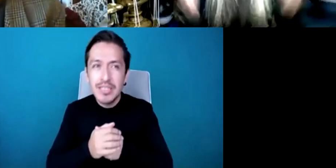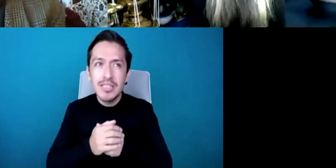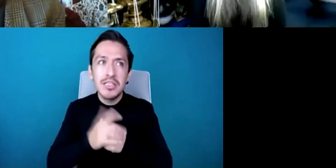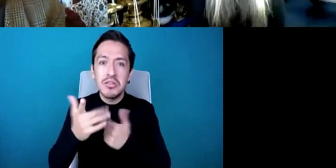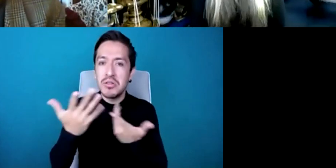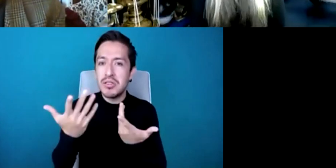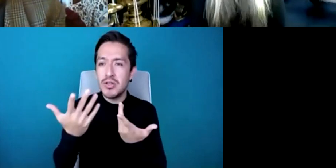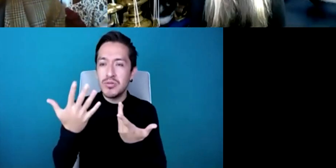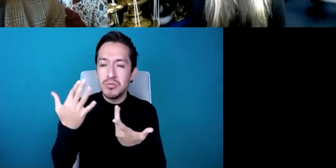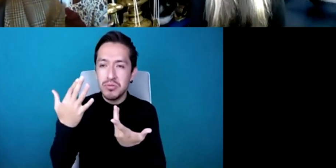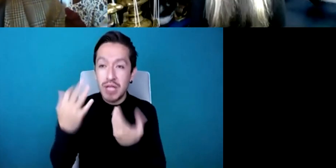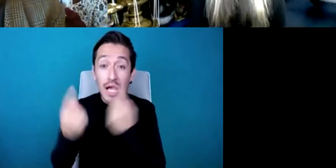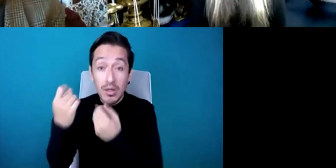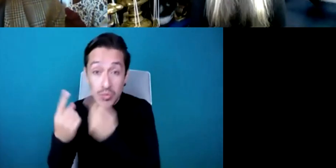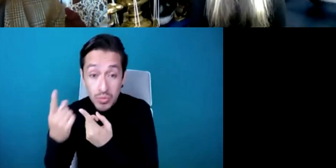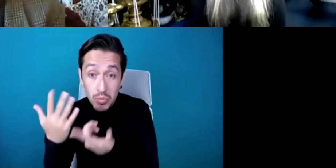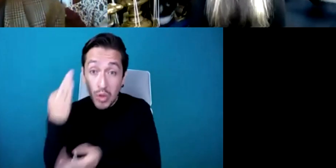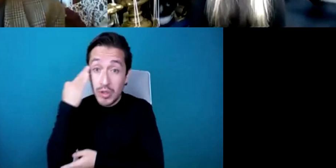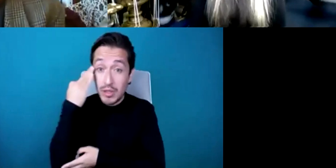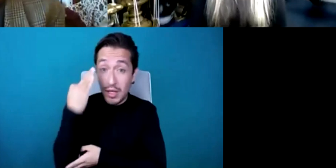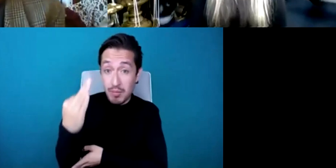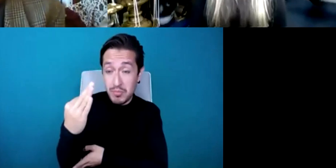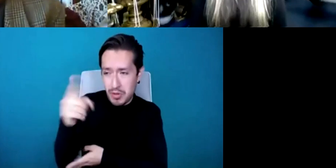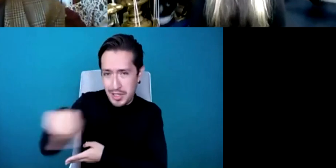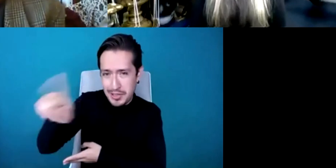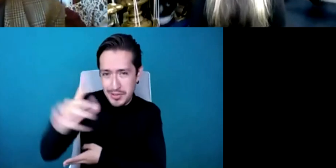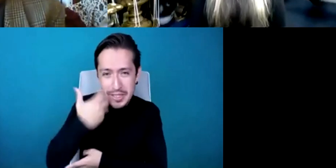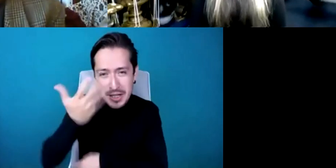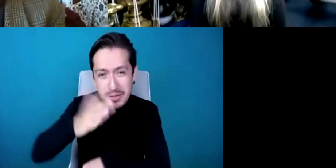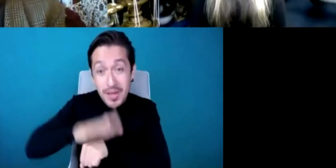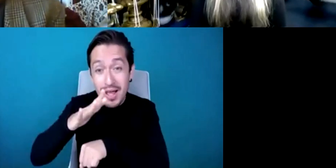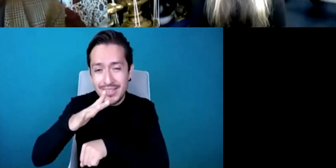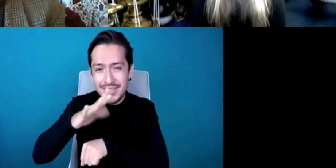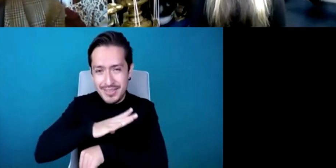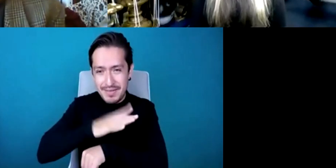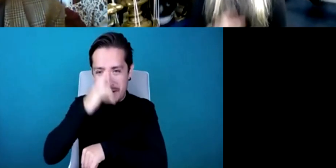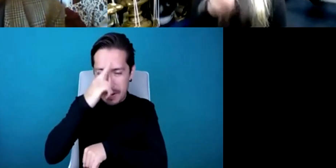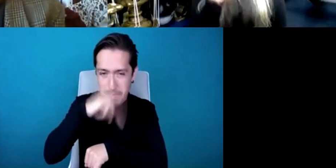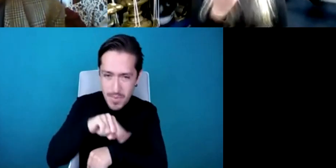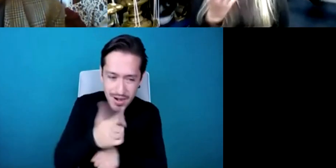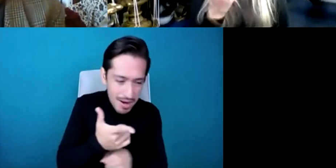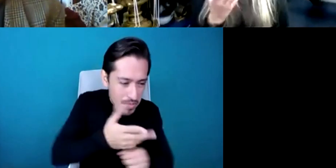with young people but if we can somehow somehow just find the adventure